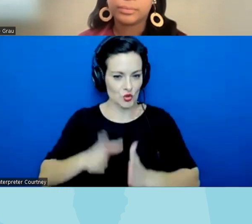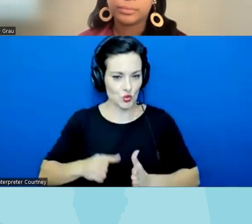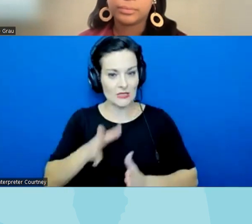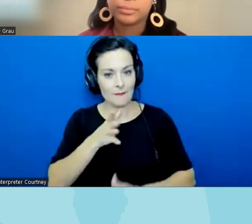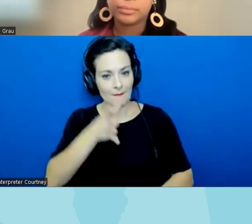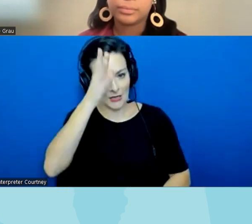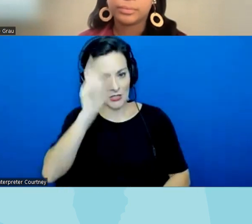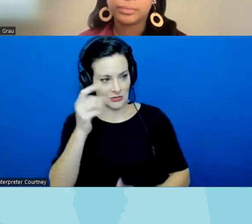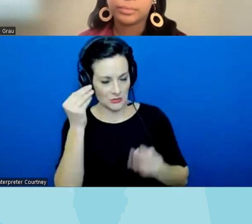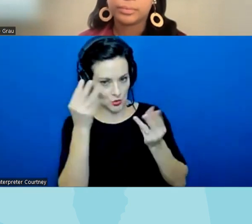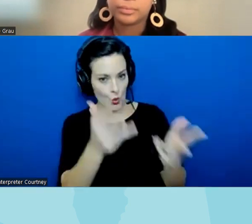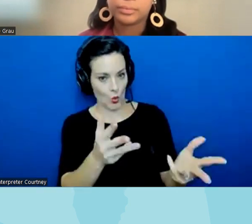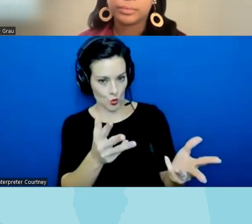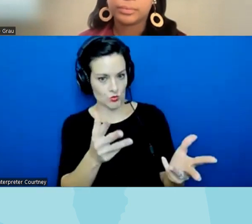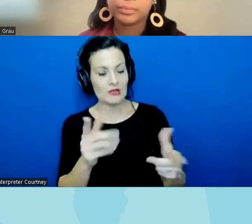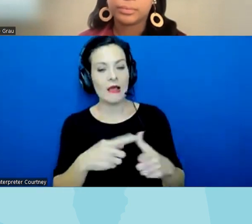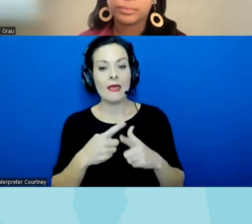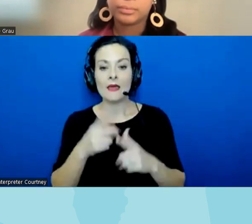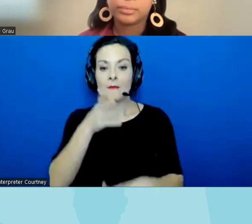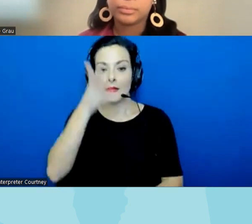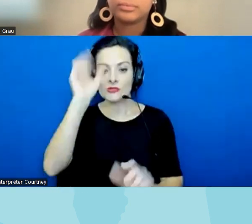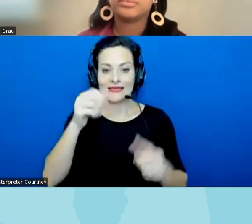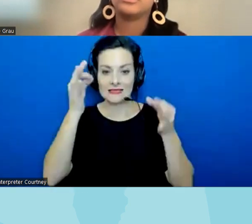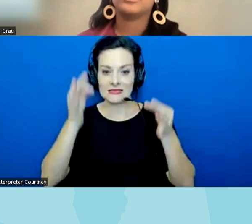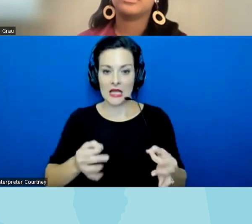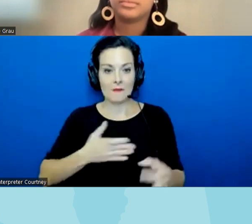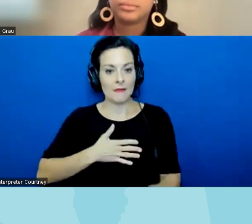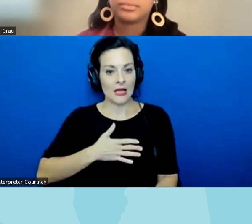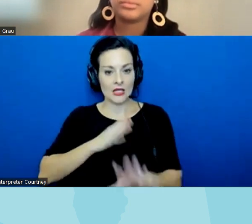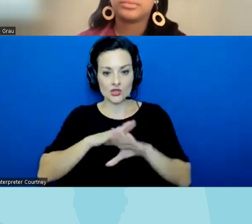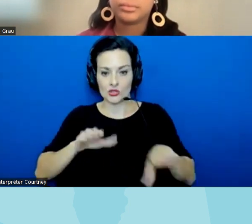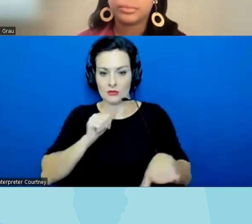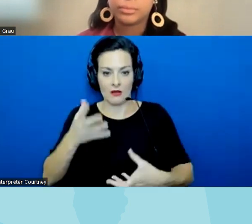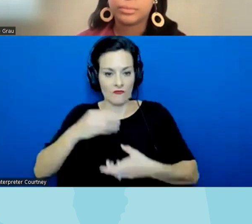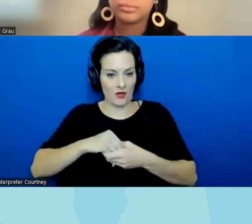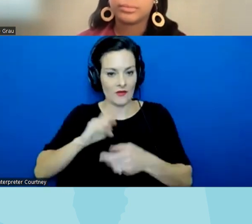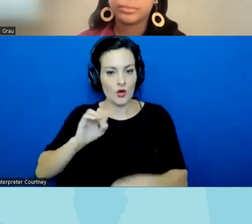to opt their child out of corporal punishment uh both things that were not possible uh